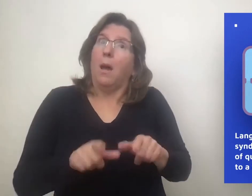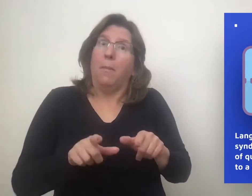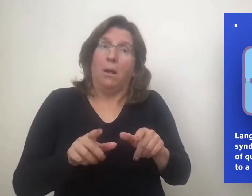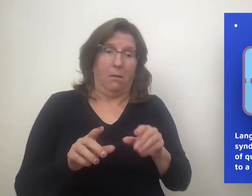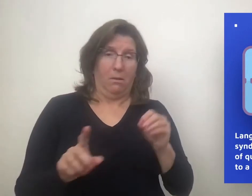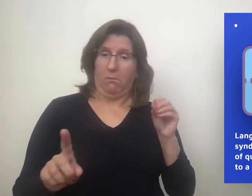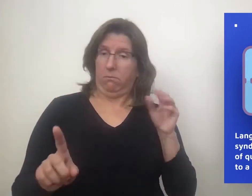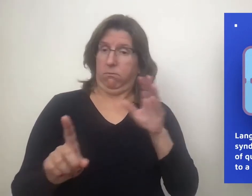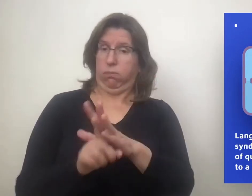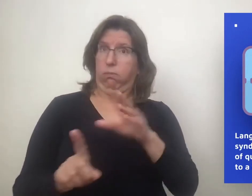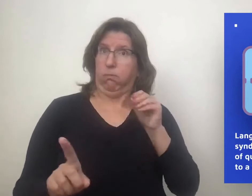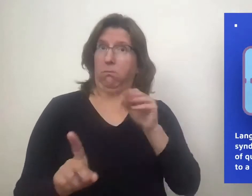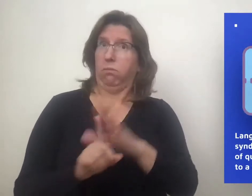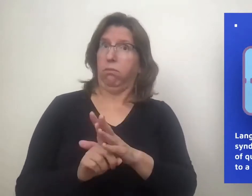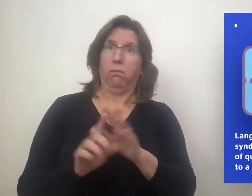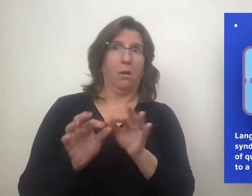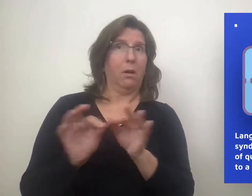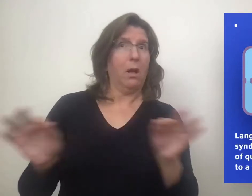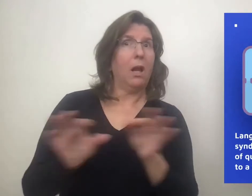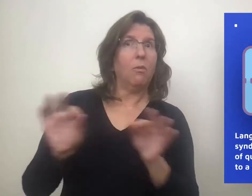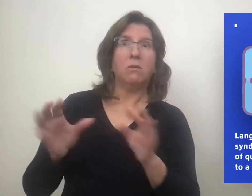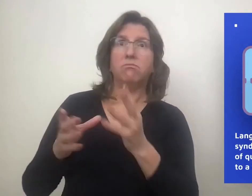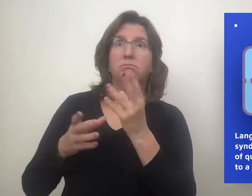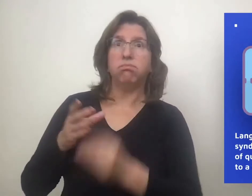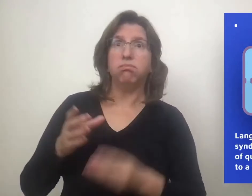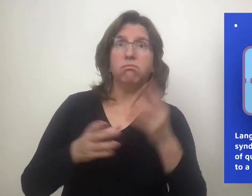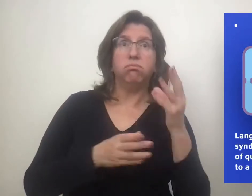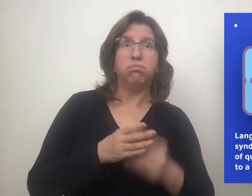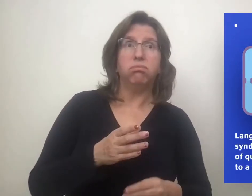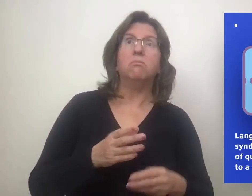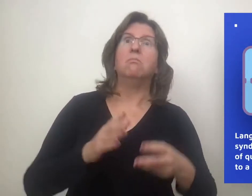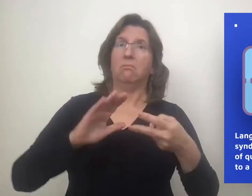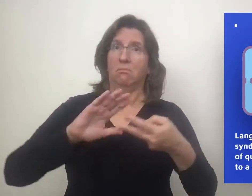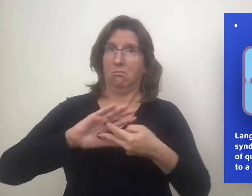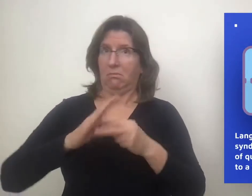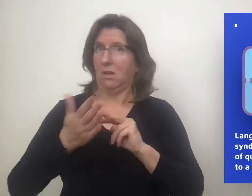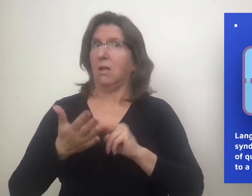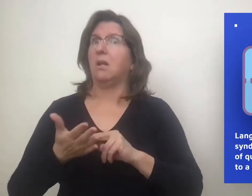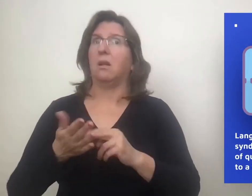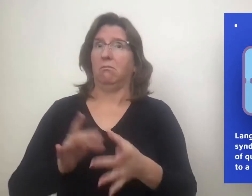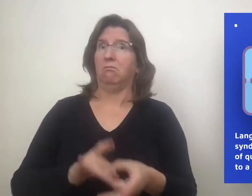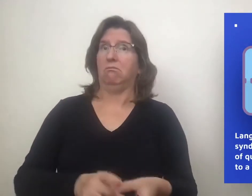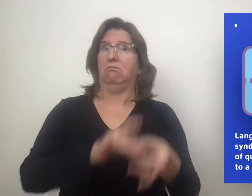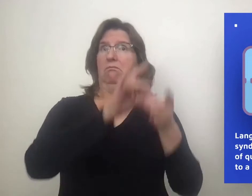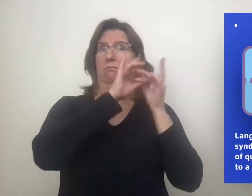As a consequence of this pervasive lack of language exposure the child does not develop